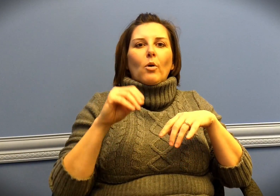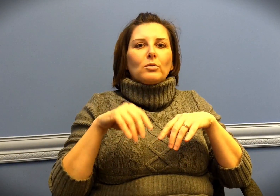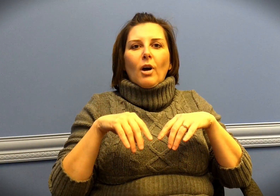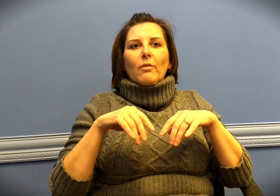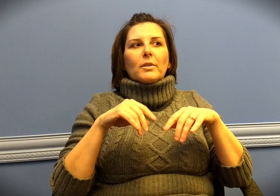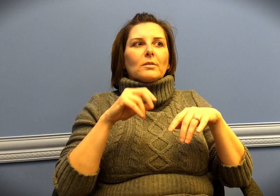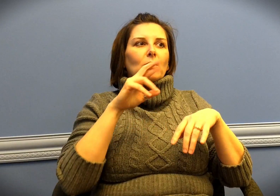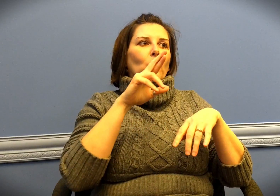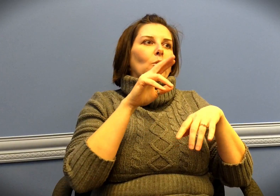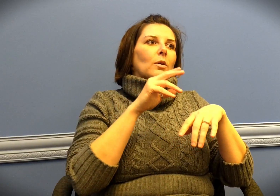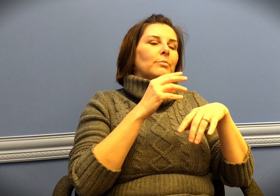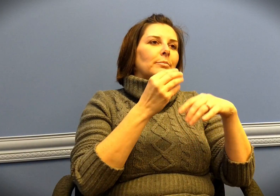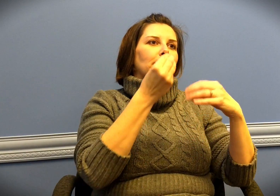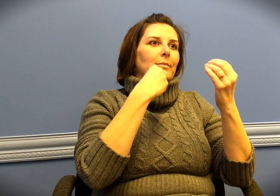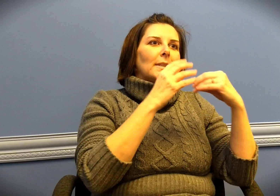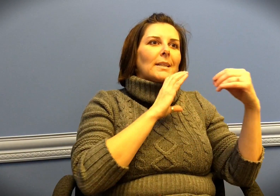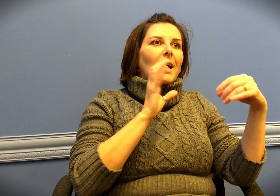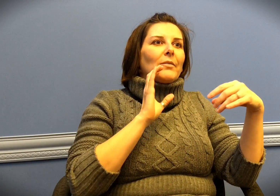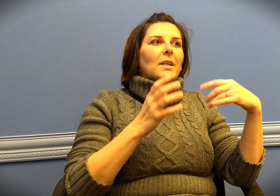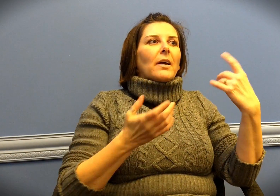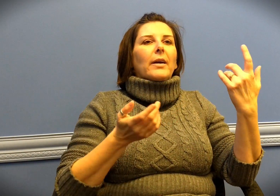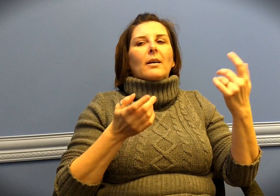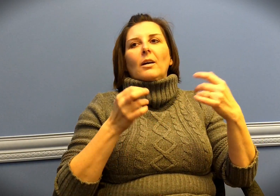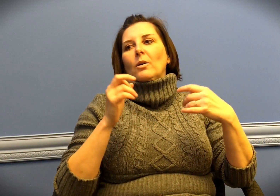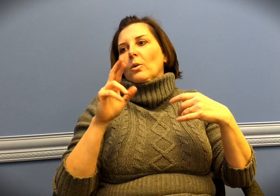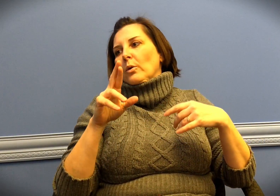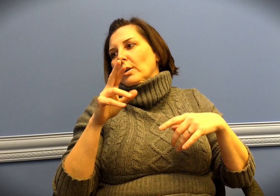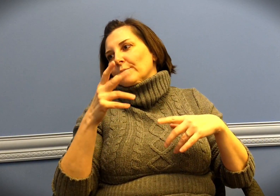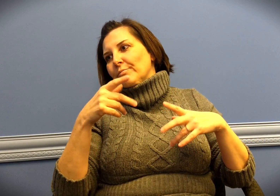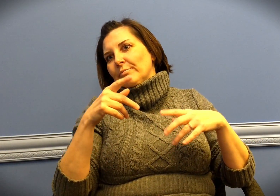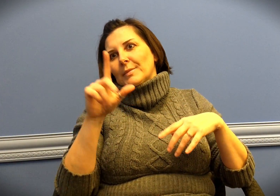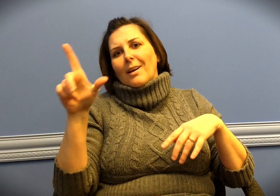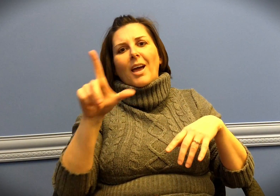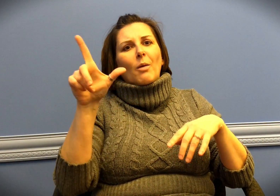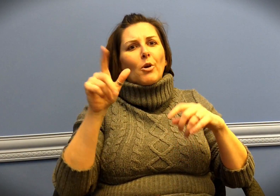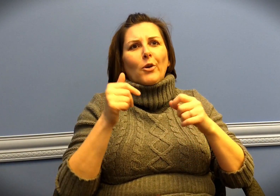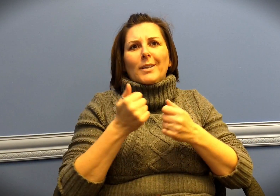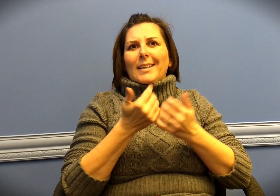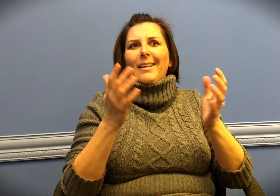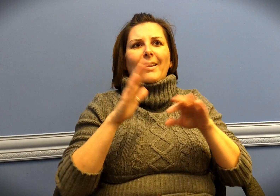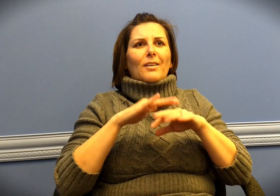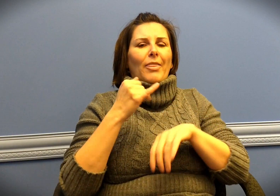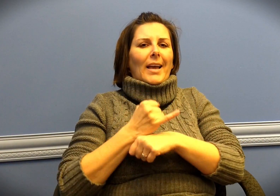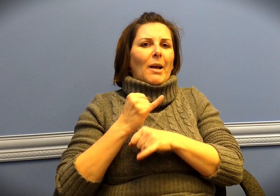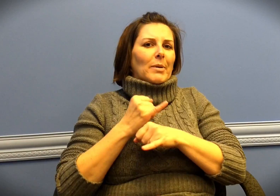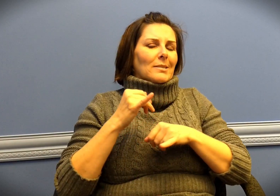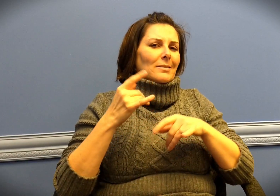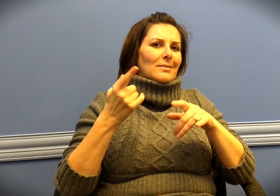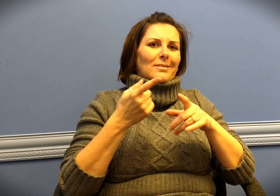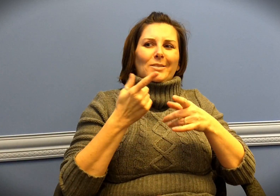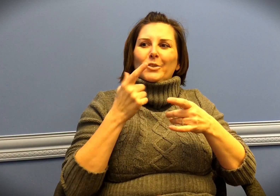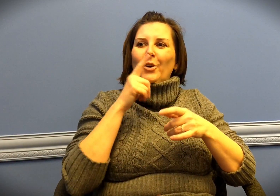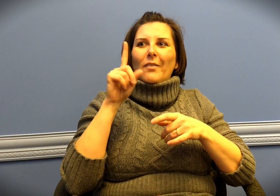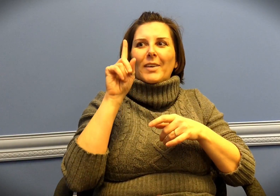We'd go to the post office or the cafeteria or the library or anywhere else on campus and be able to sign.